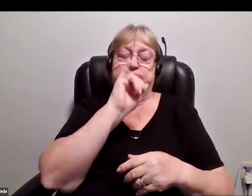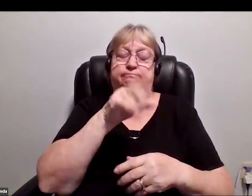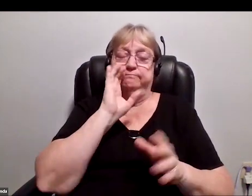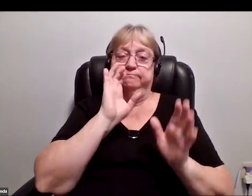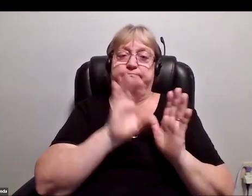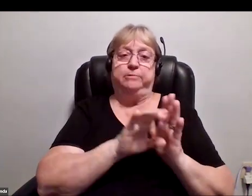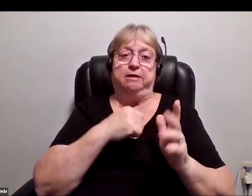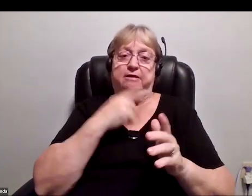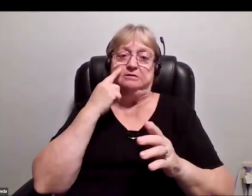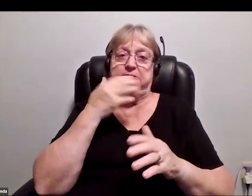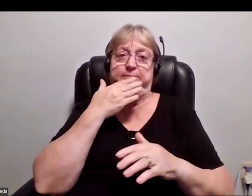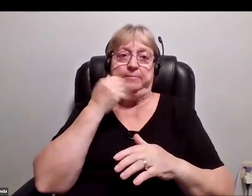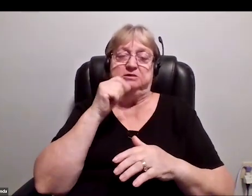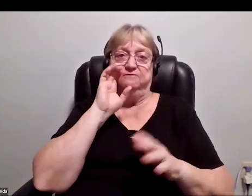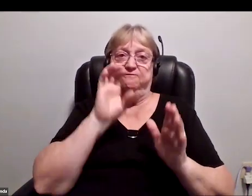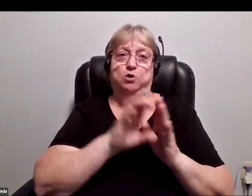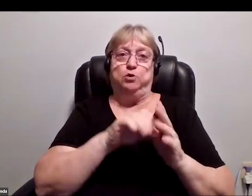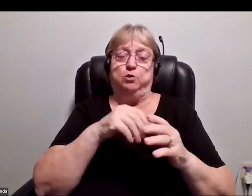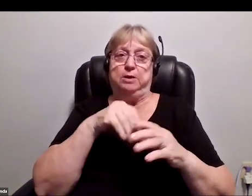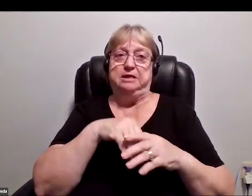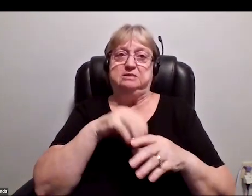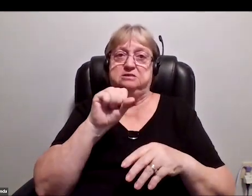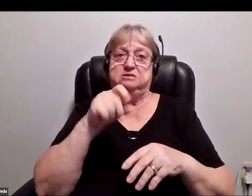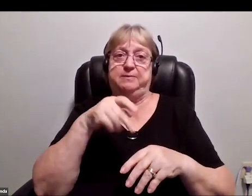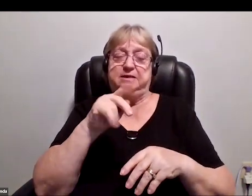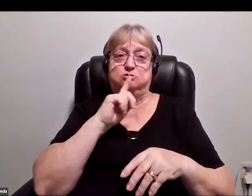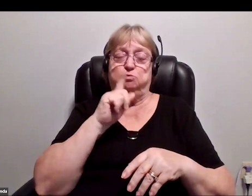ever taken in space and a real triumph of human spirit.